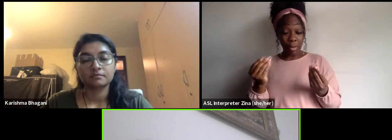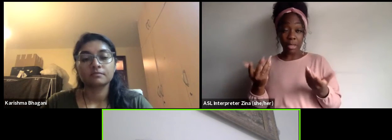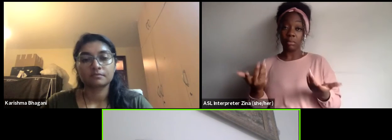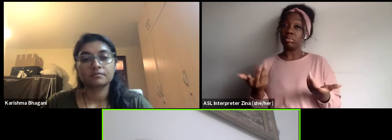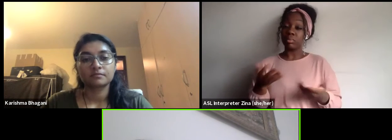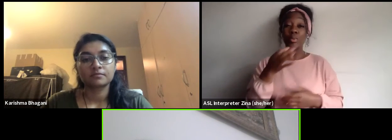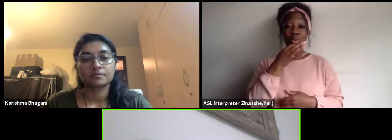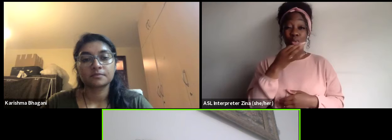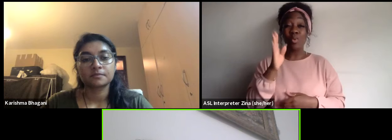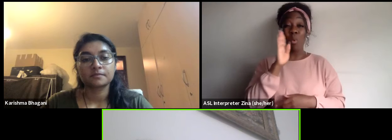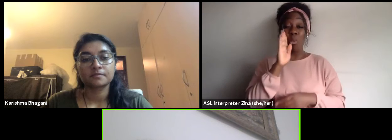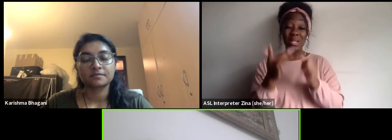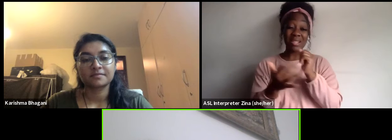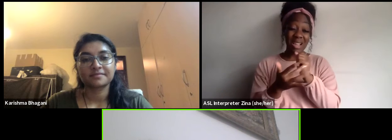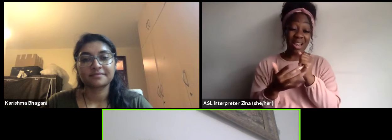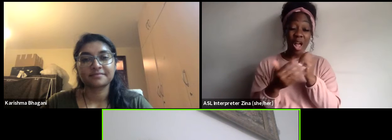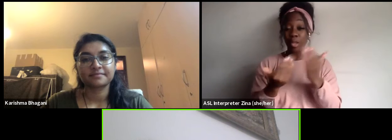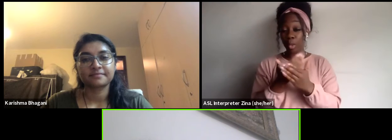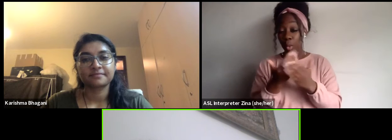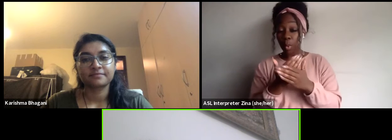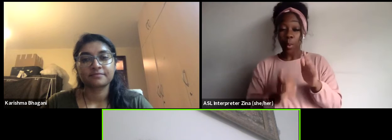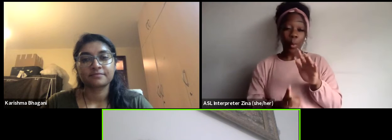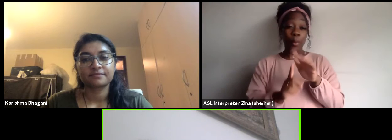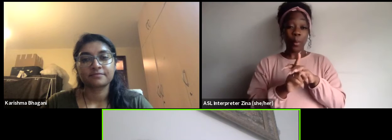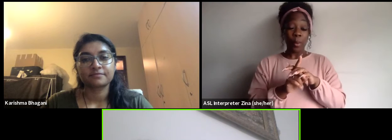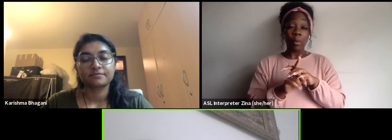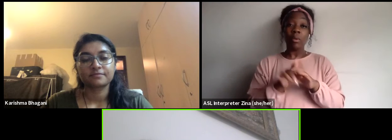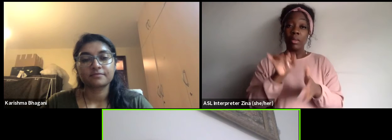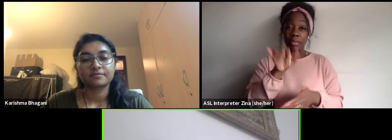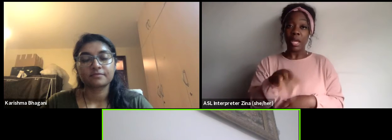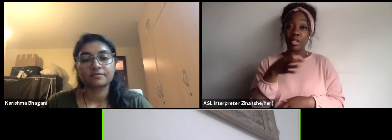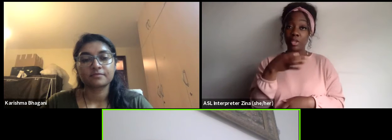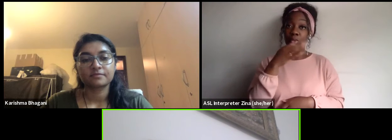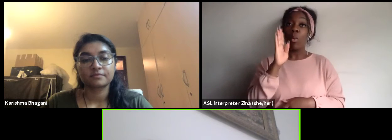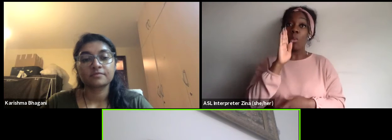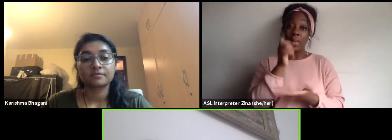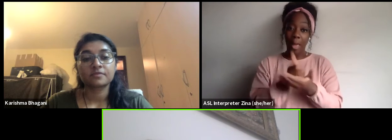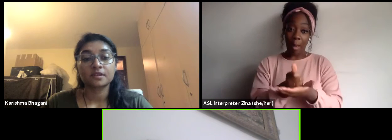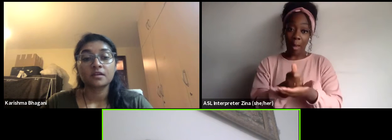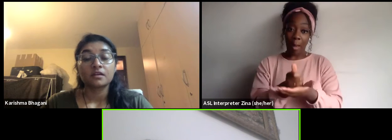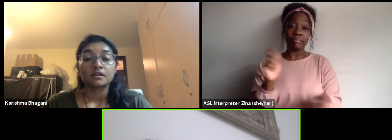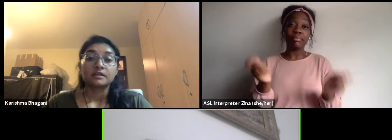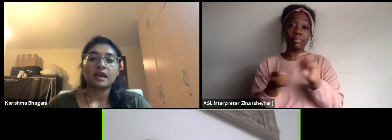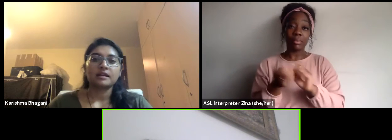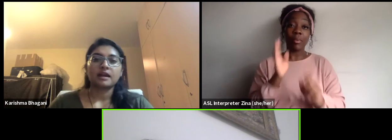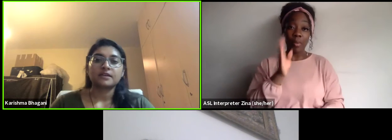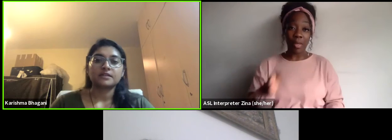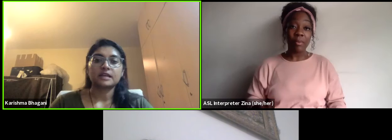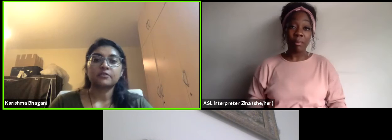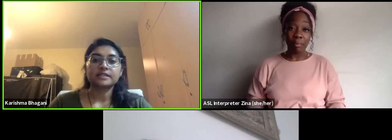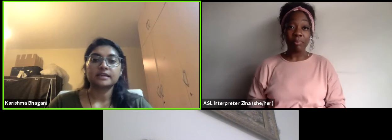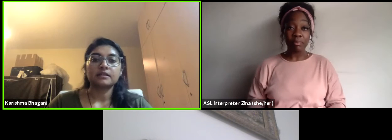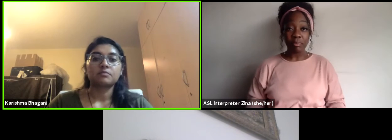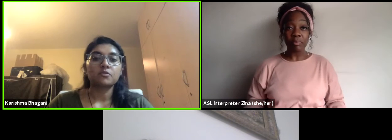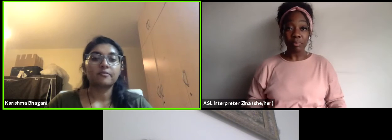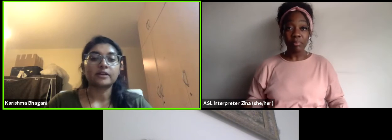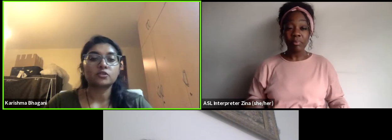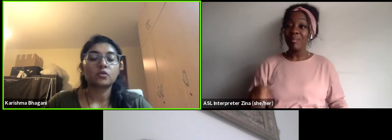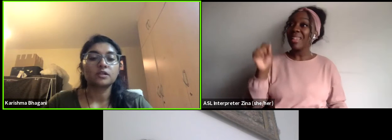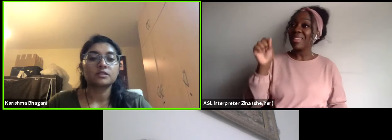it's soon something that would help. Yeah, there's an increasing movement towards